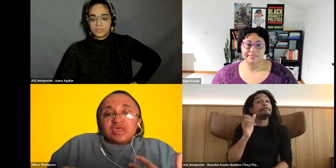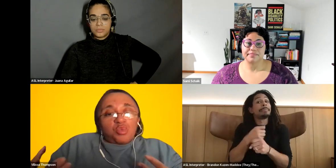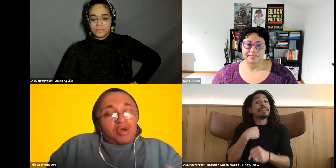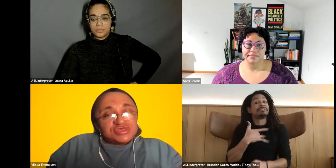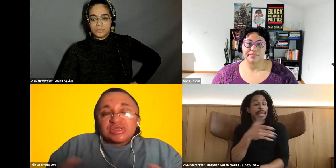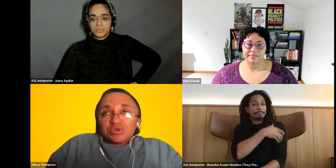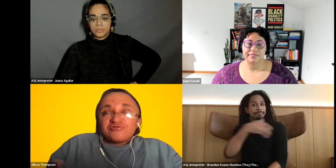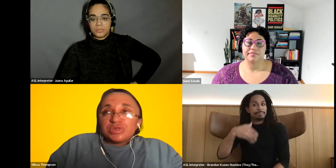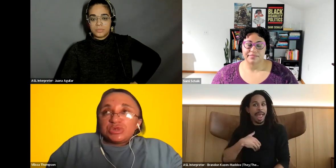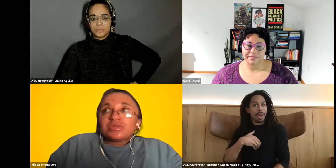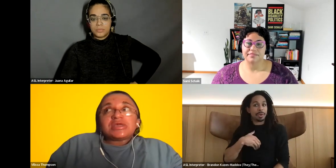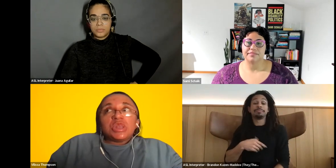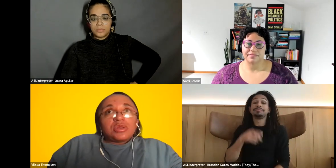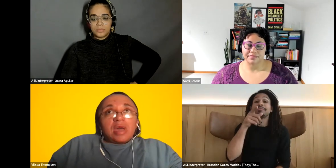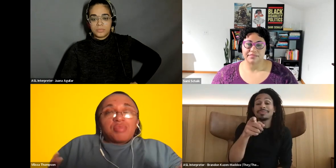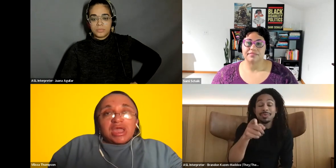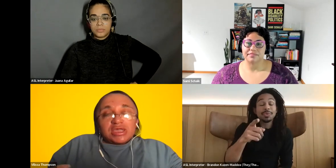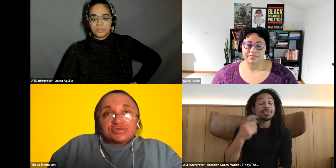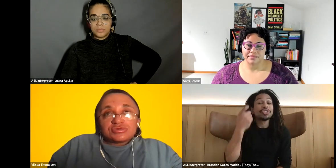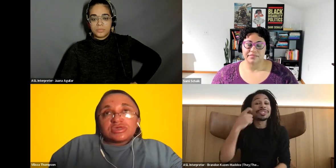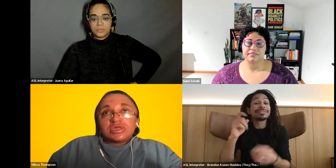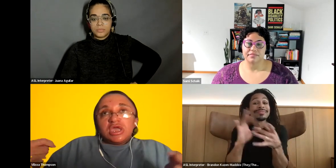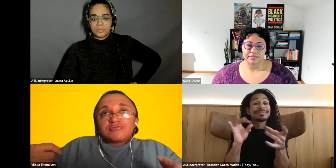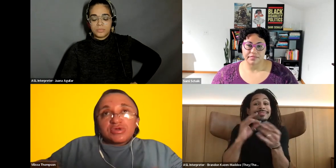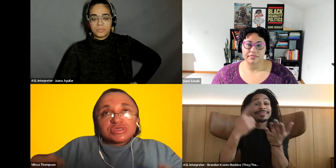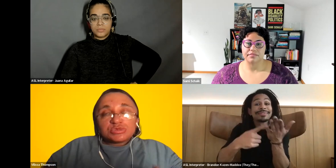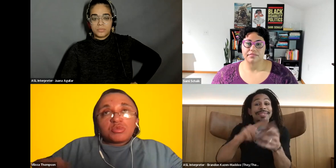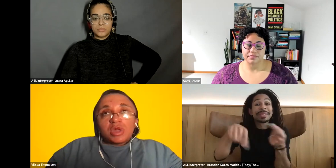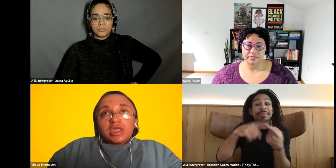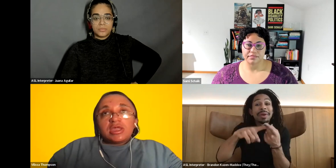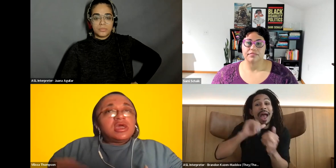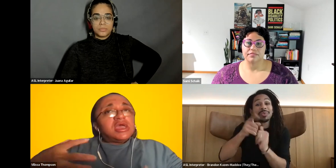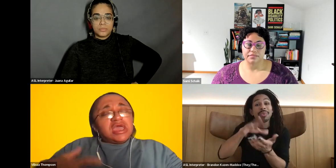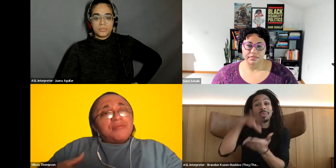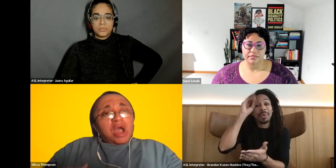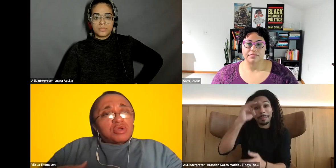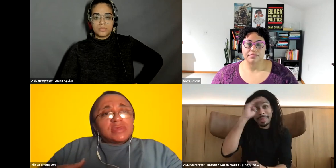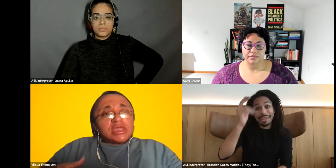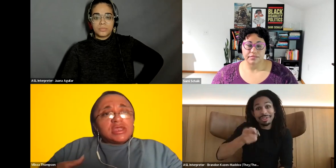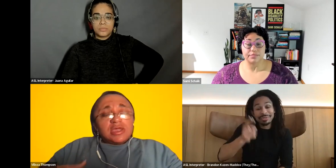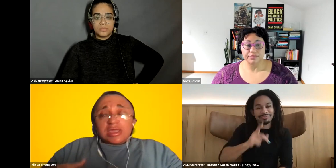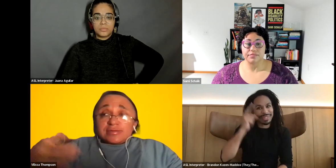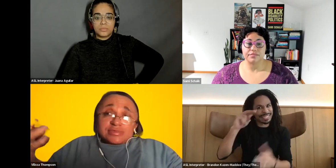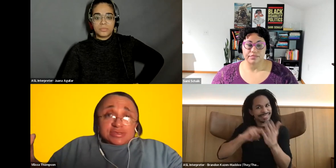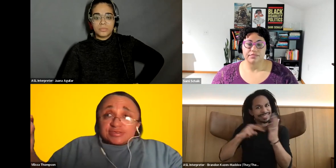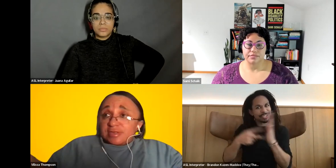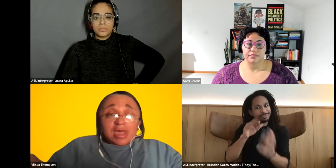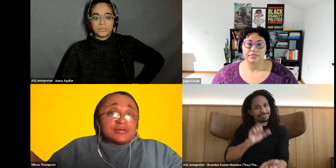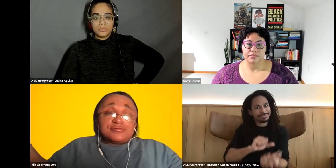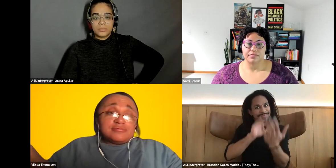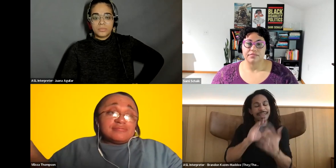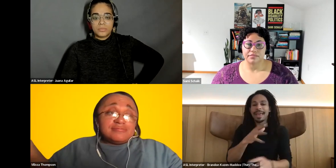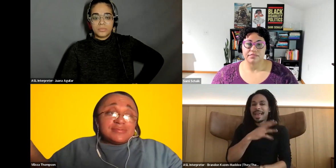Vilissa Thompson: Why do you think learning for you like, learn about Black history in a very intentional way, empowered me, and this is somebody who